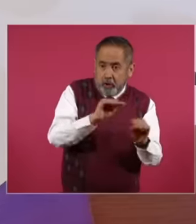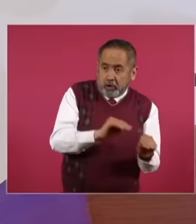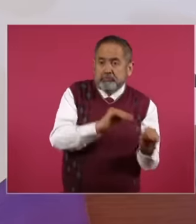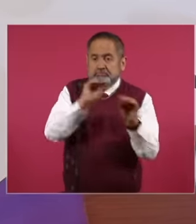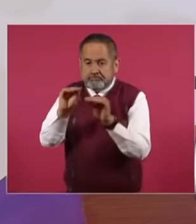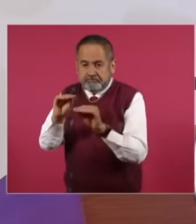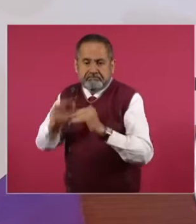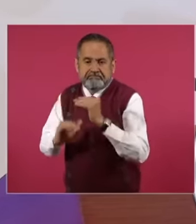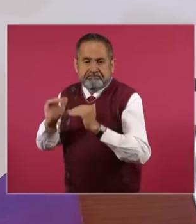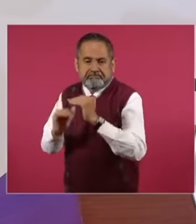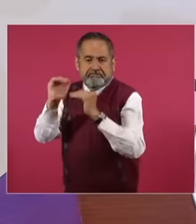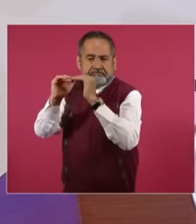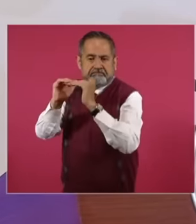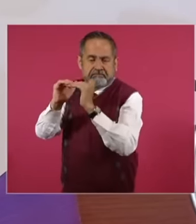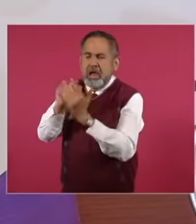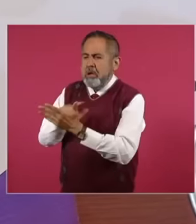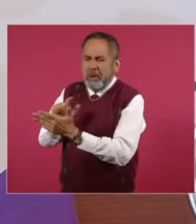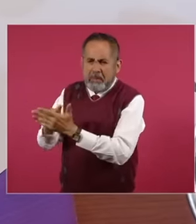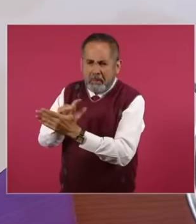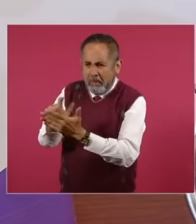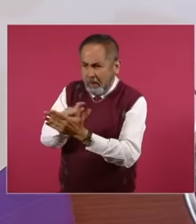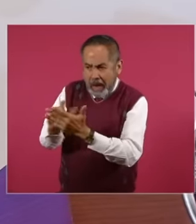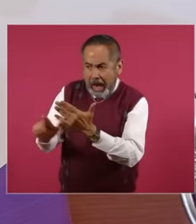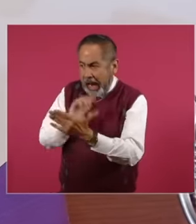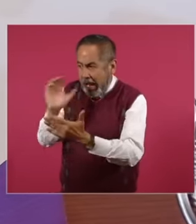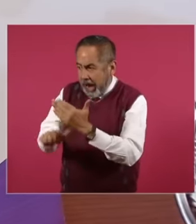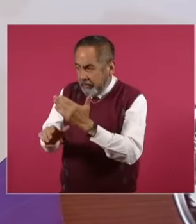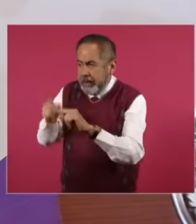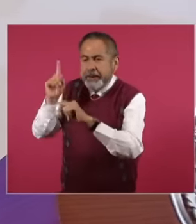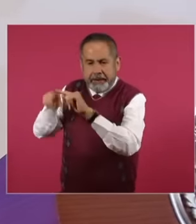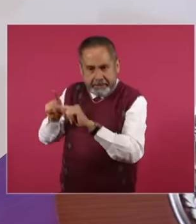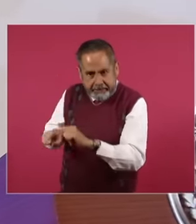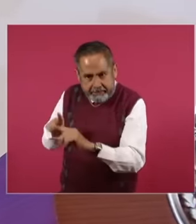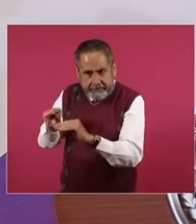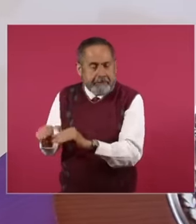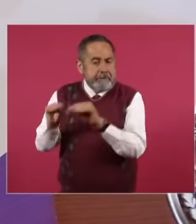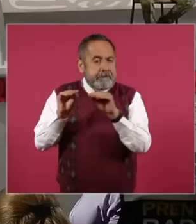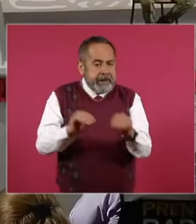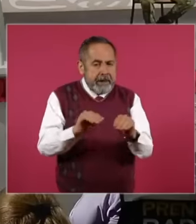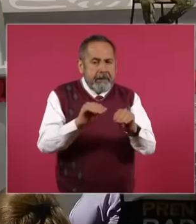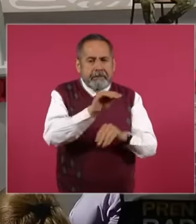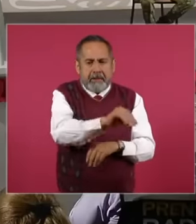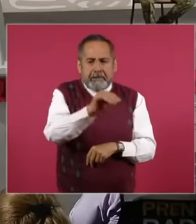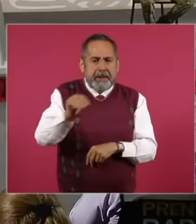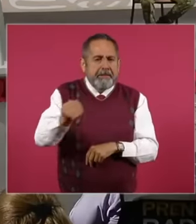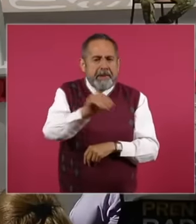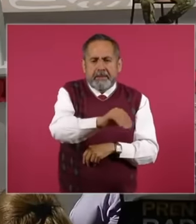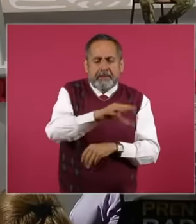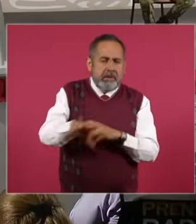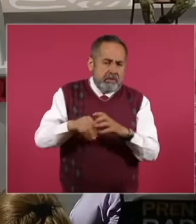we need to be used. In the same way, machinery, boats and